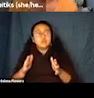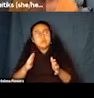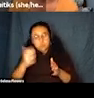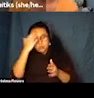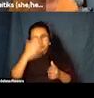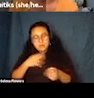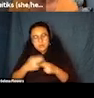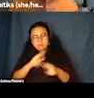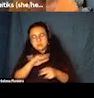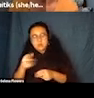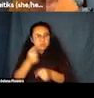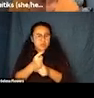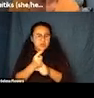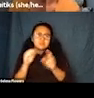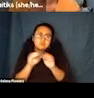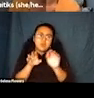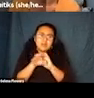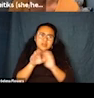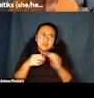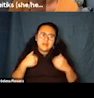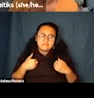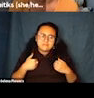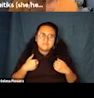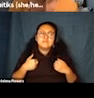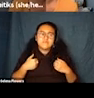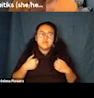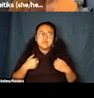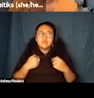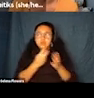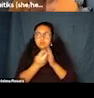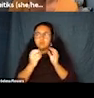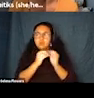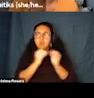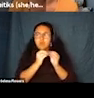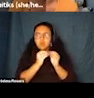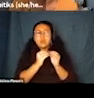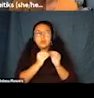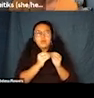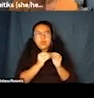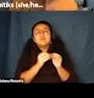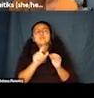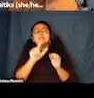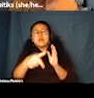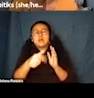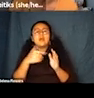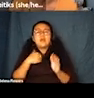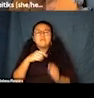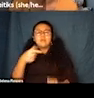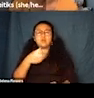we'll have some time in Q and A to follow up. I want to pass it now to Thomas and let him provide a